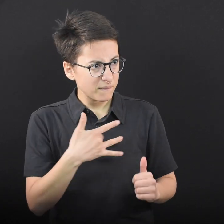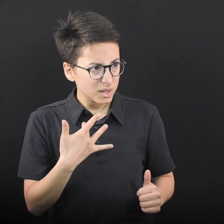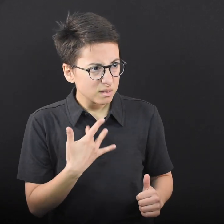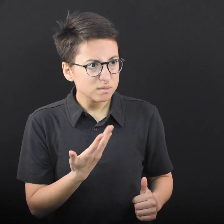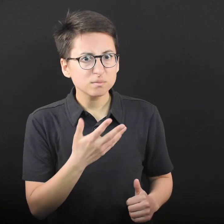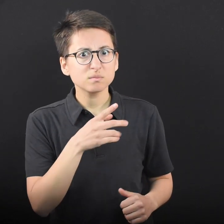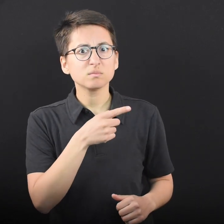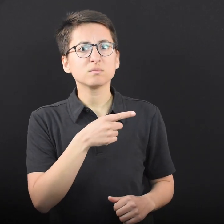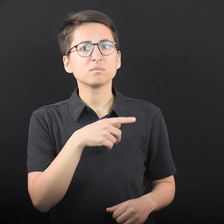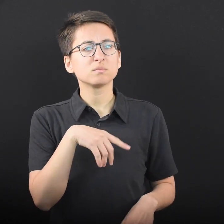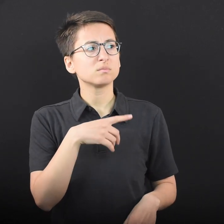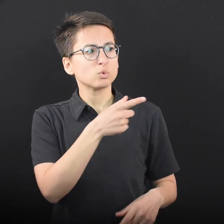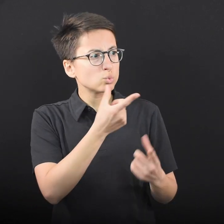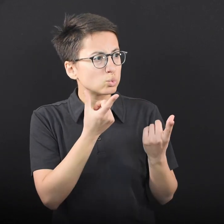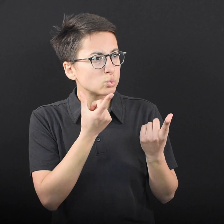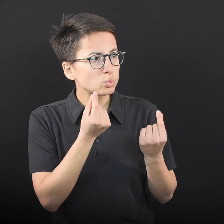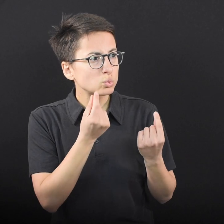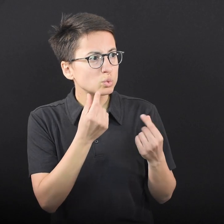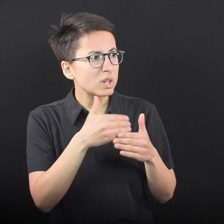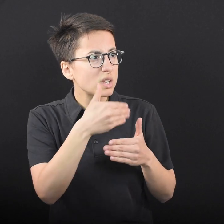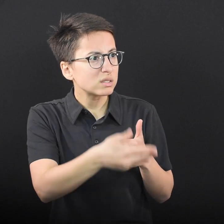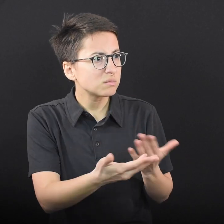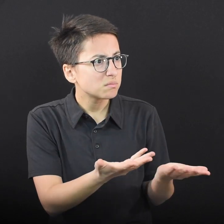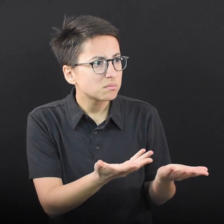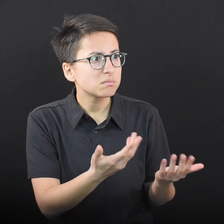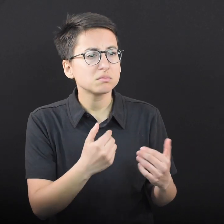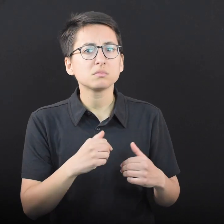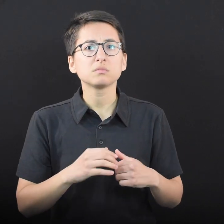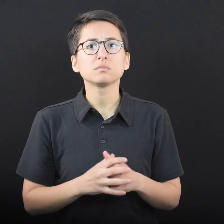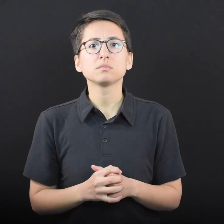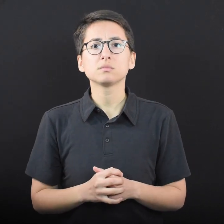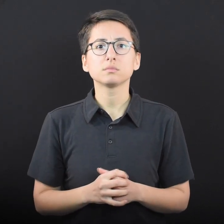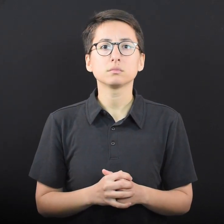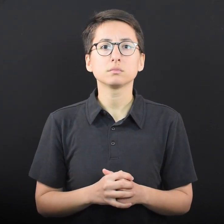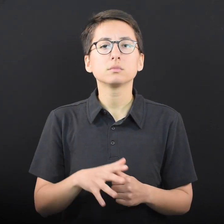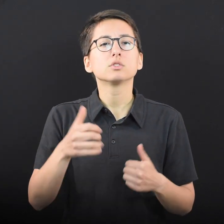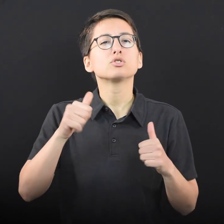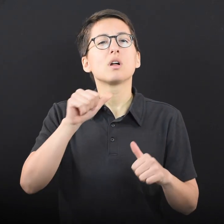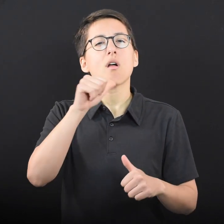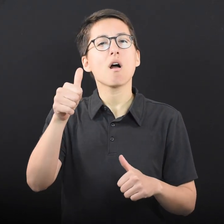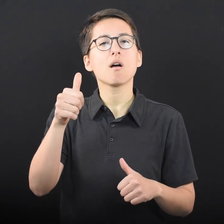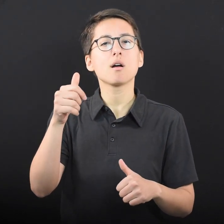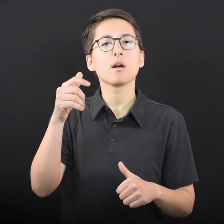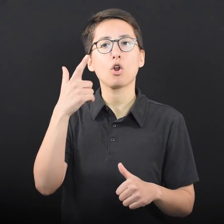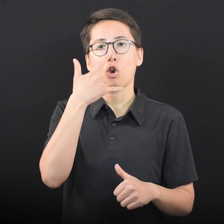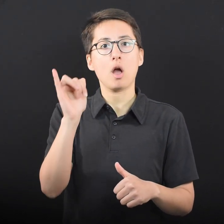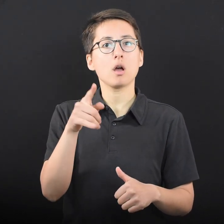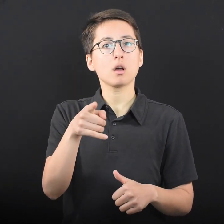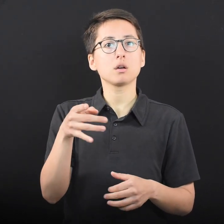What did you do next?” Try not to sound judgmental,